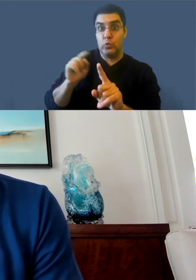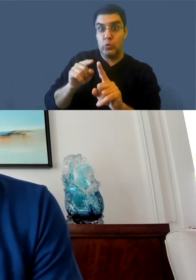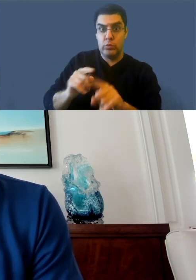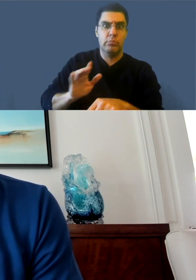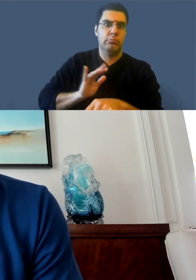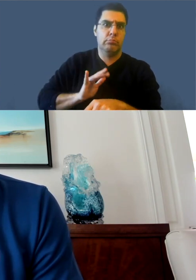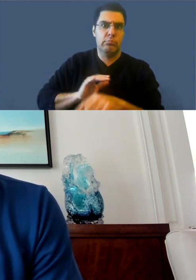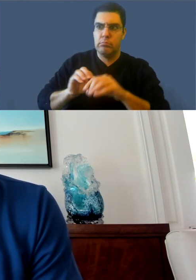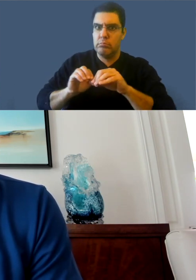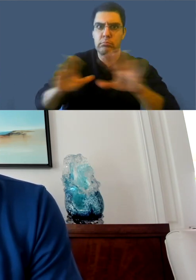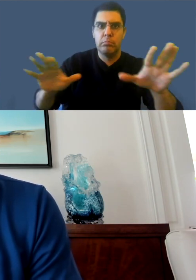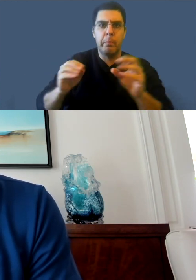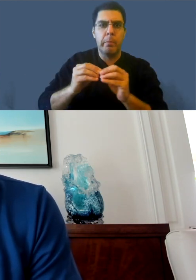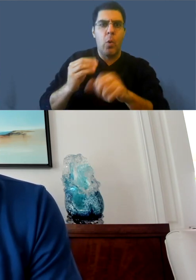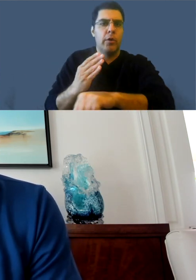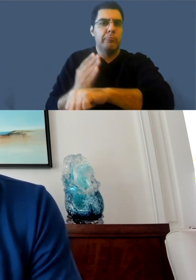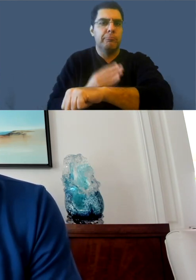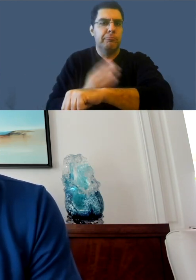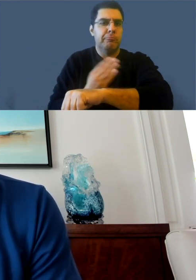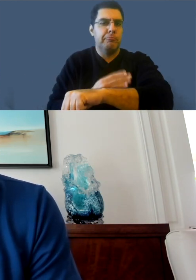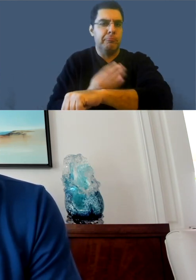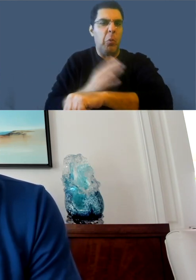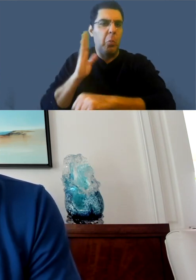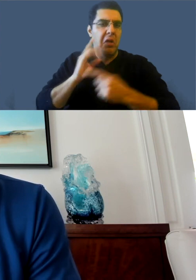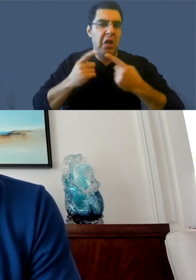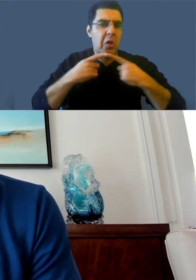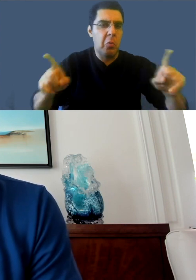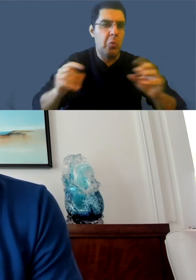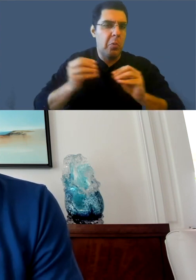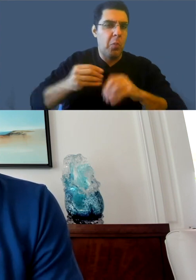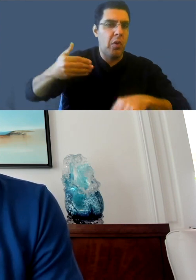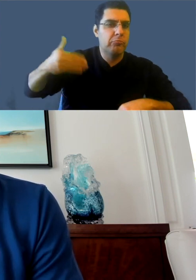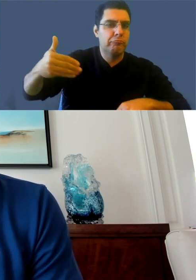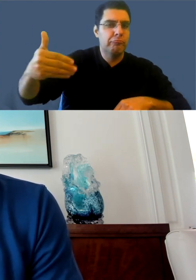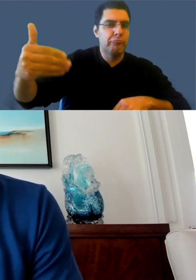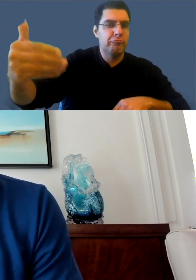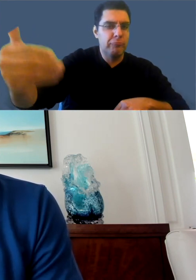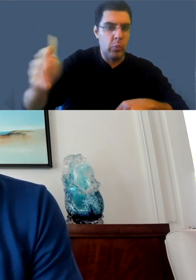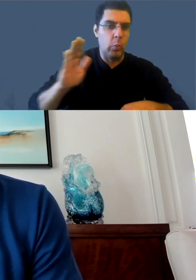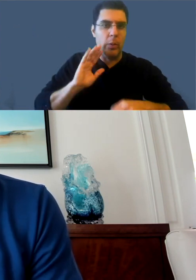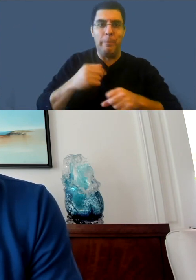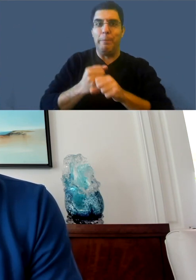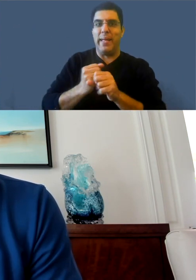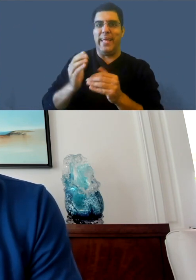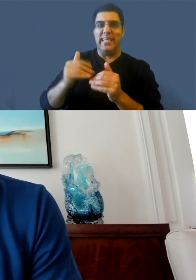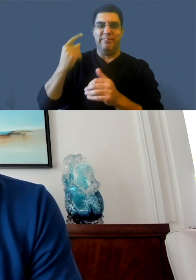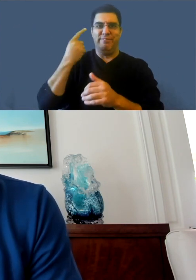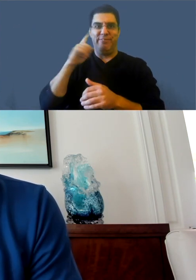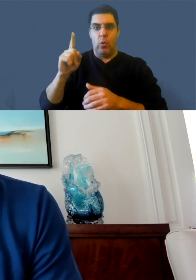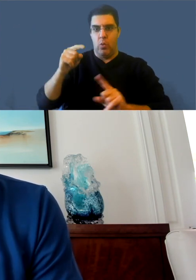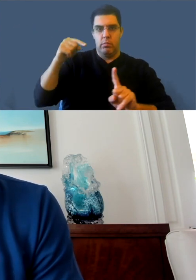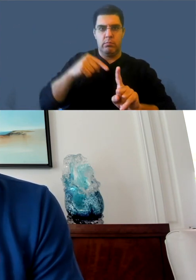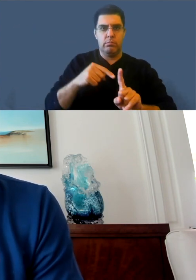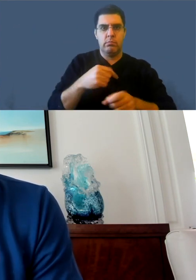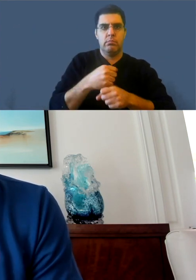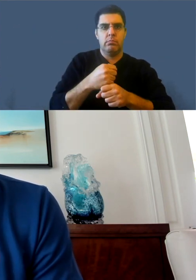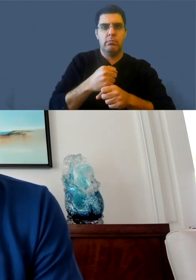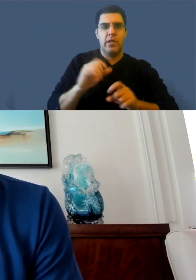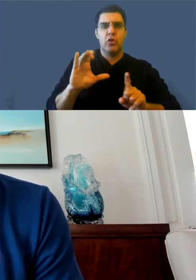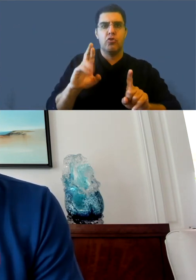Is improvements to the creator captioning tool. We will actually make it super easy to create captions